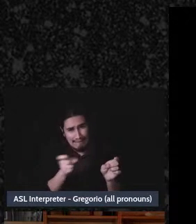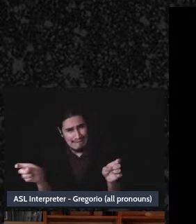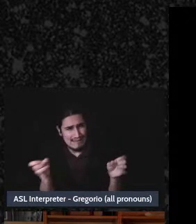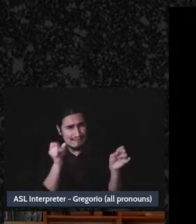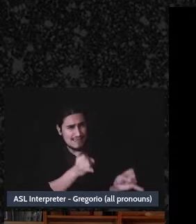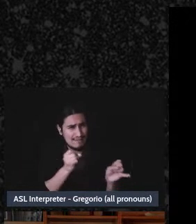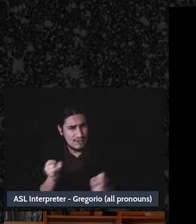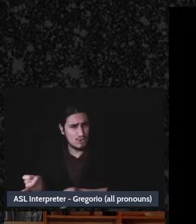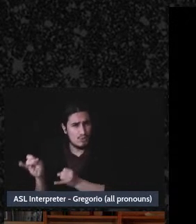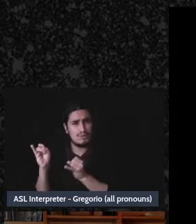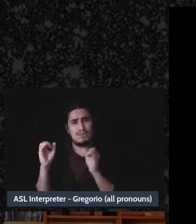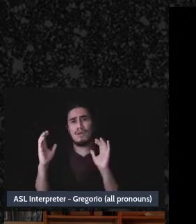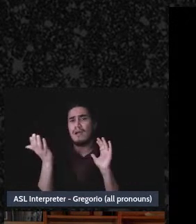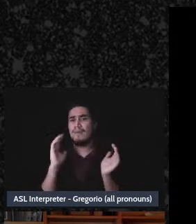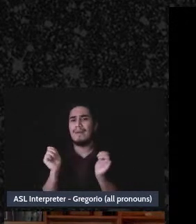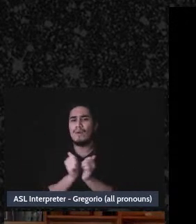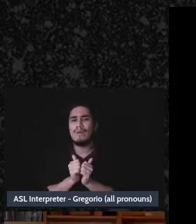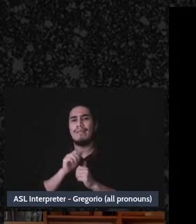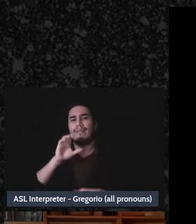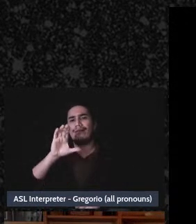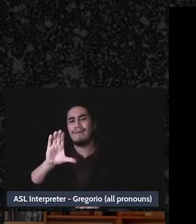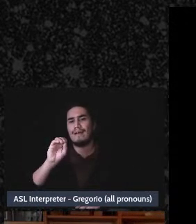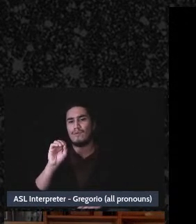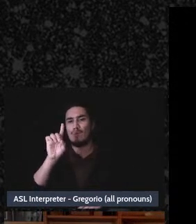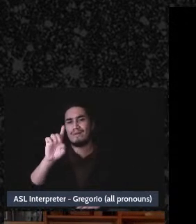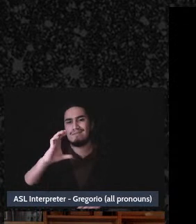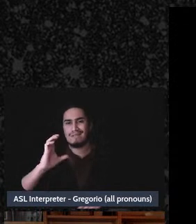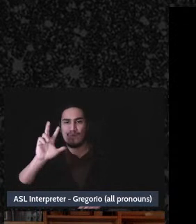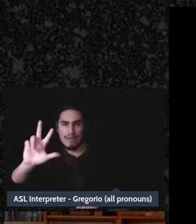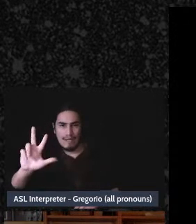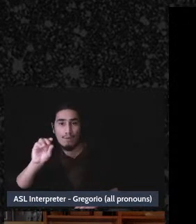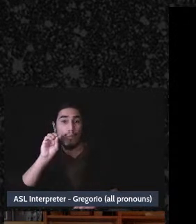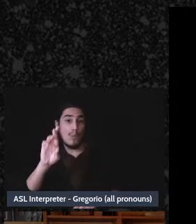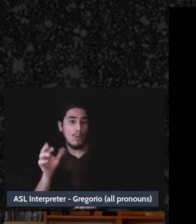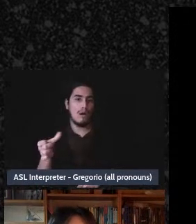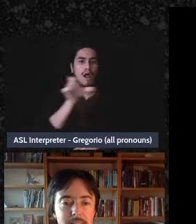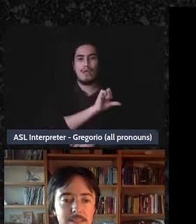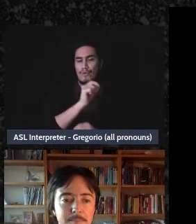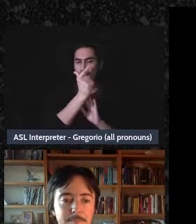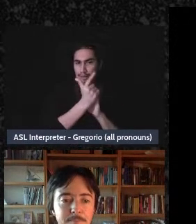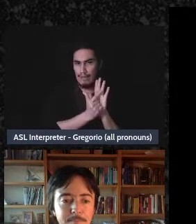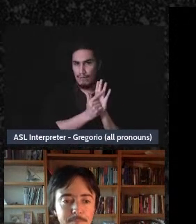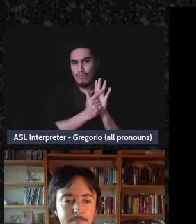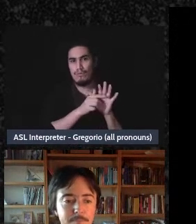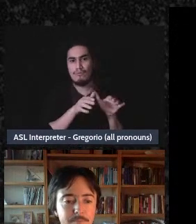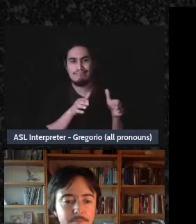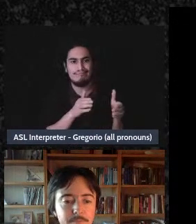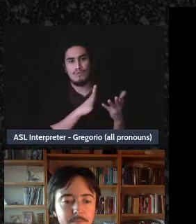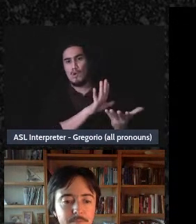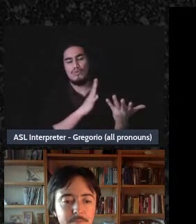versus through a 501c3 or other legal entity? MIKE: